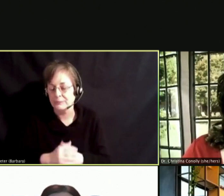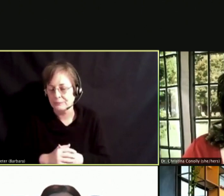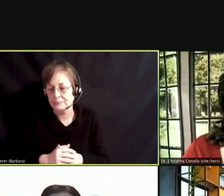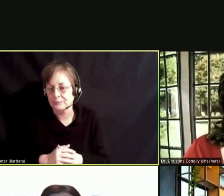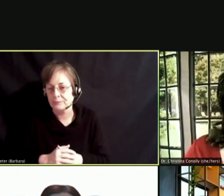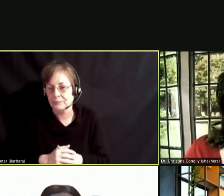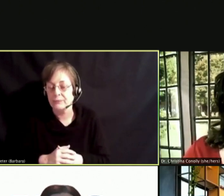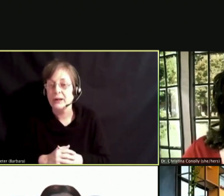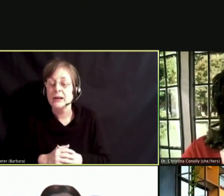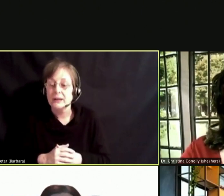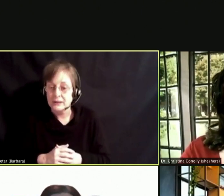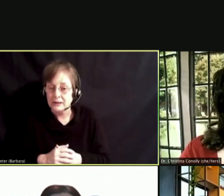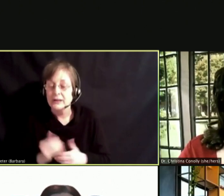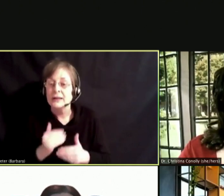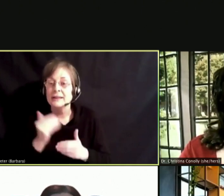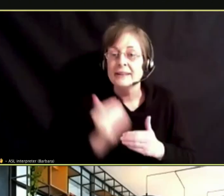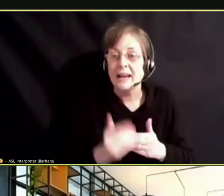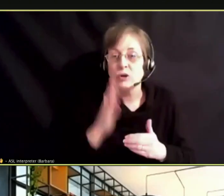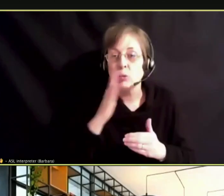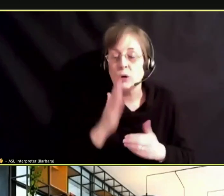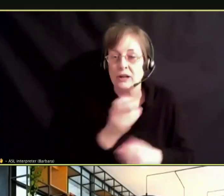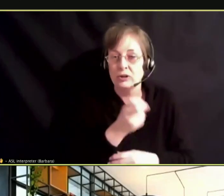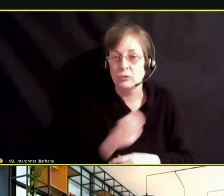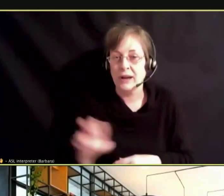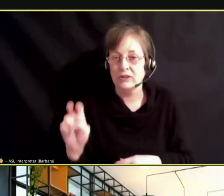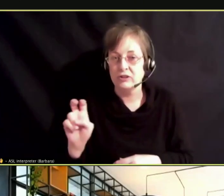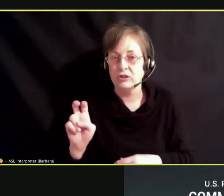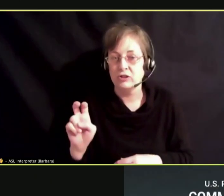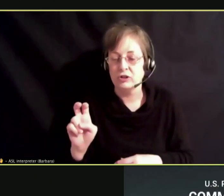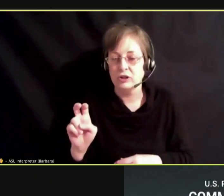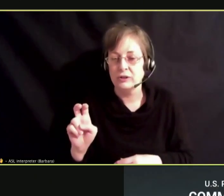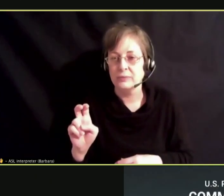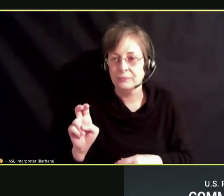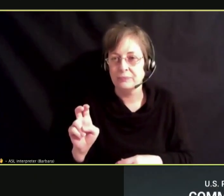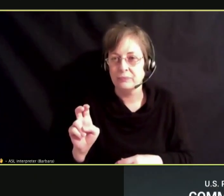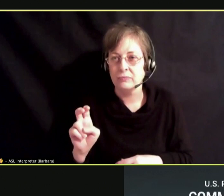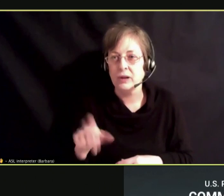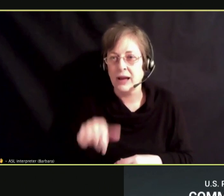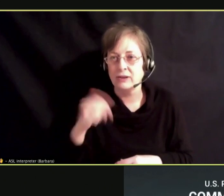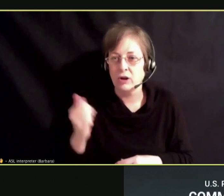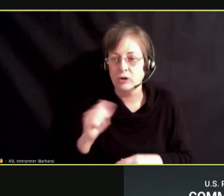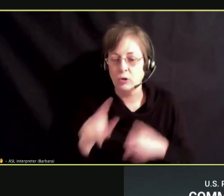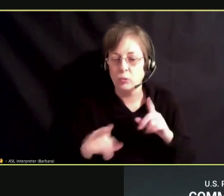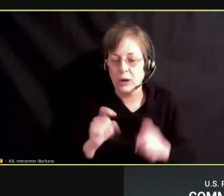SO NEXT WE ARE GOING TO TRANSITION TO ANOTHER QUESTION IN A MINUTE, BUT PLEASE FEEL FREE